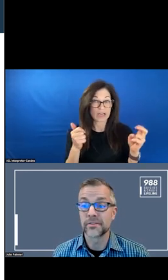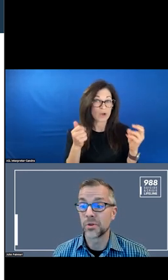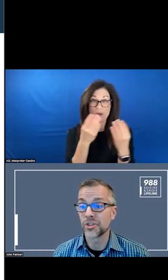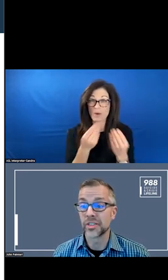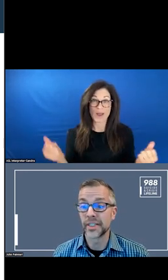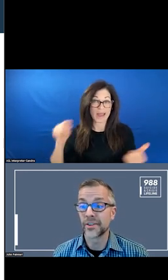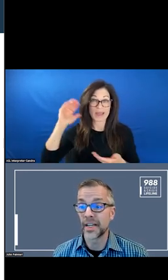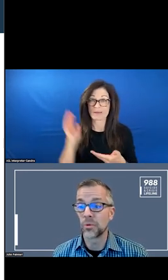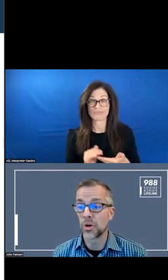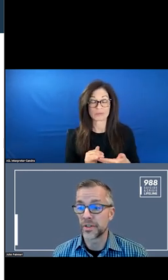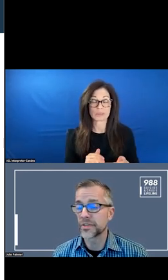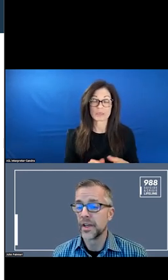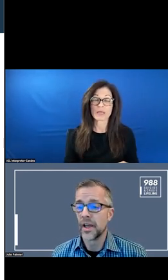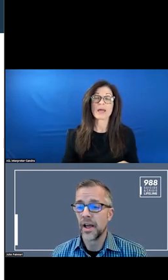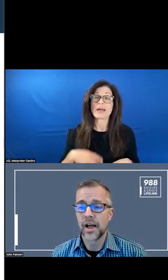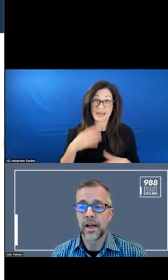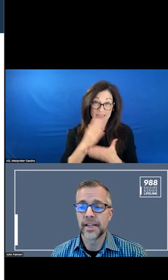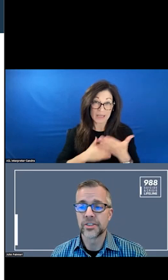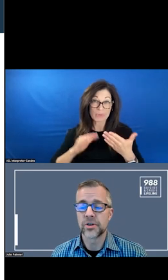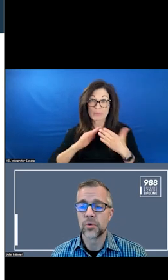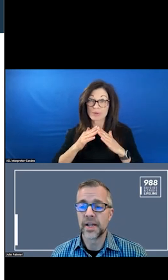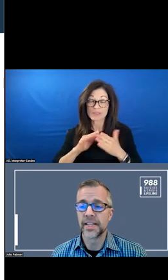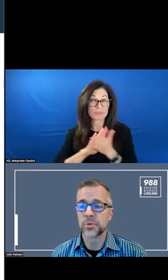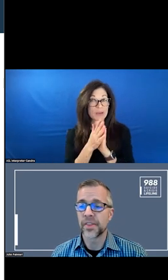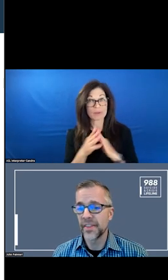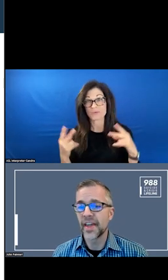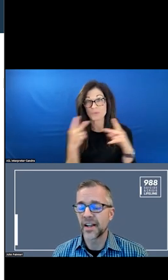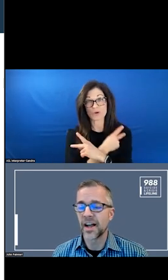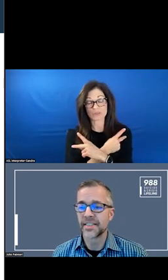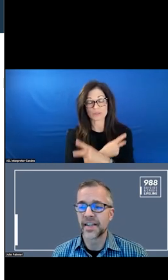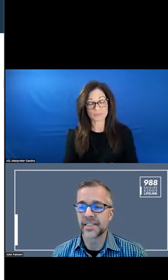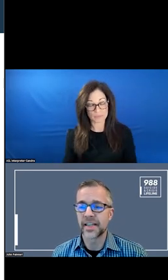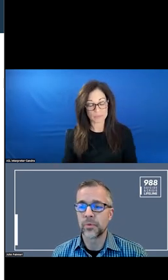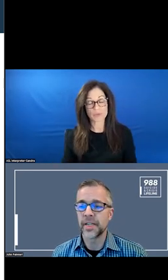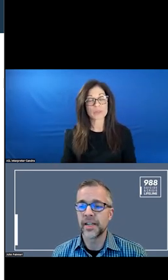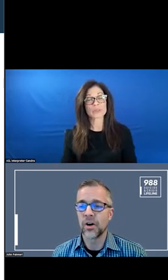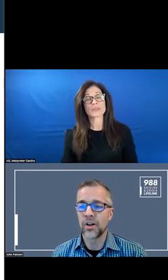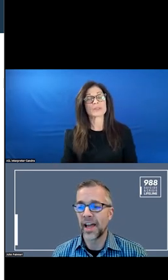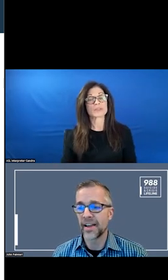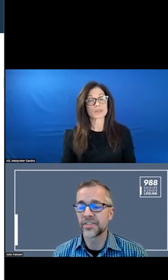UNFORTUNATELY, THEY ARE GETTING WORSE. IT IS WITHIN THAT CONTEXT THAT WE ALL HAVE